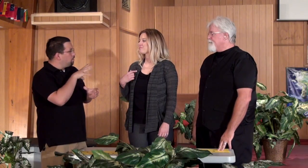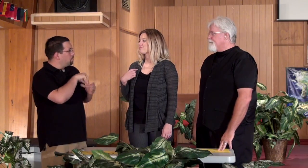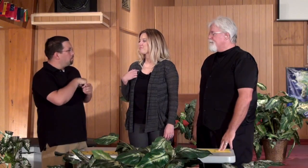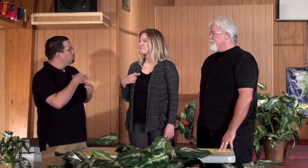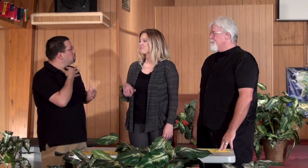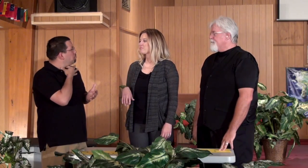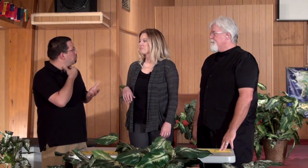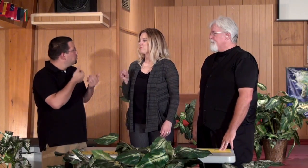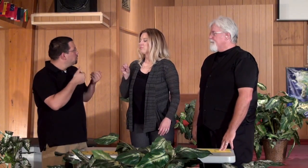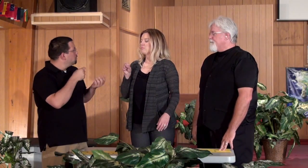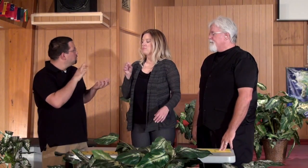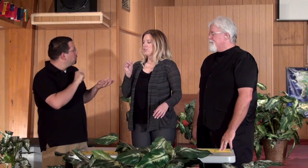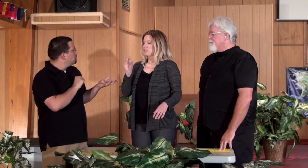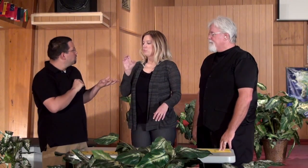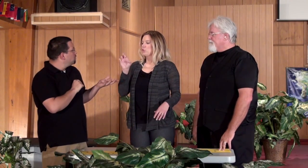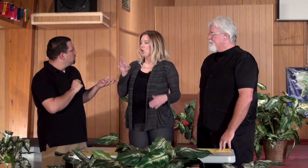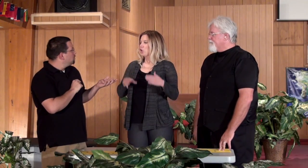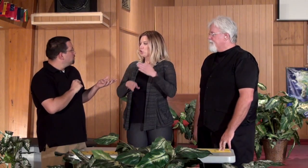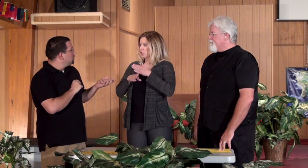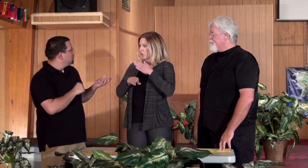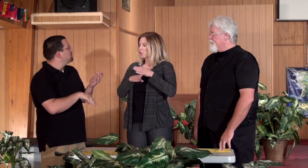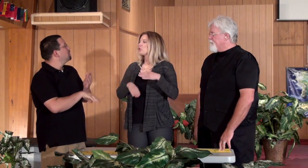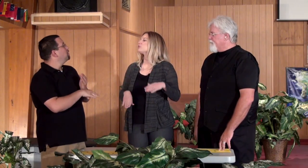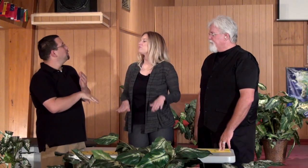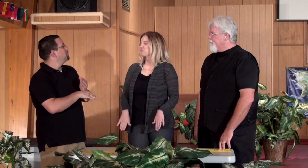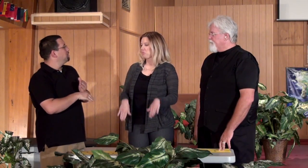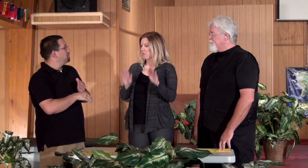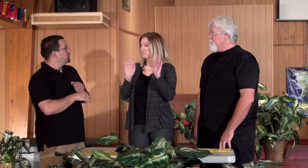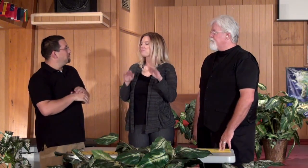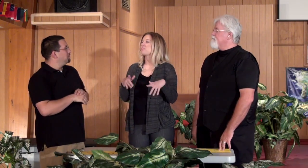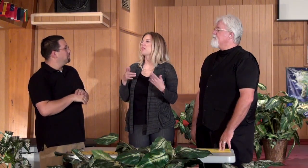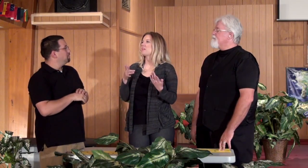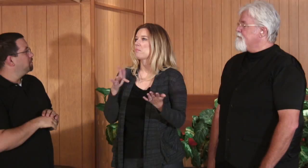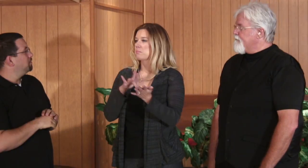Tell me a little about yours. Candice: Yeah I was into soccer all growing